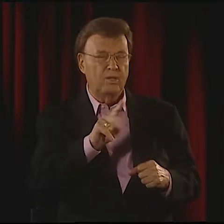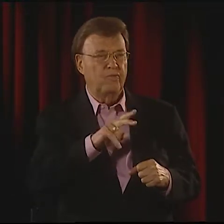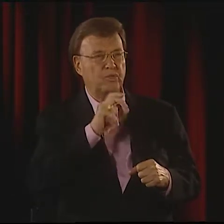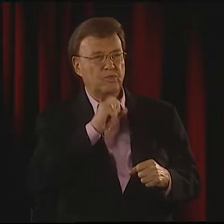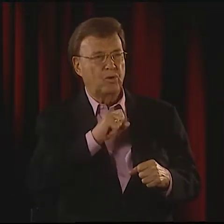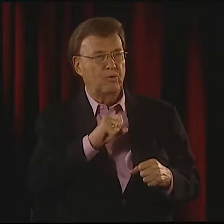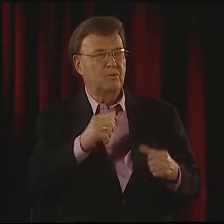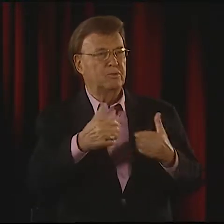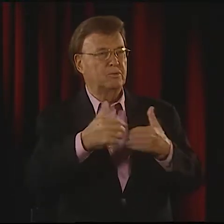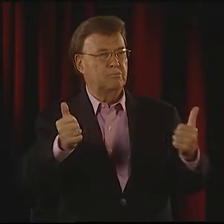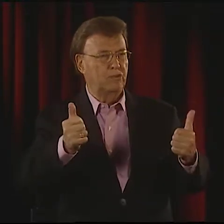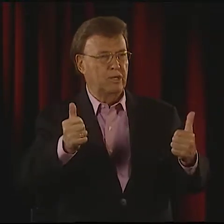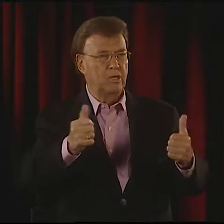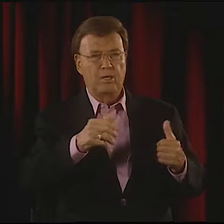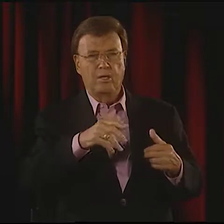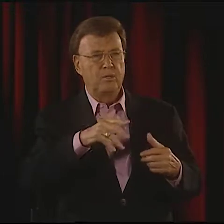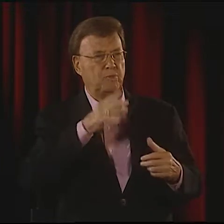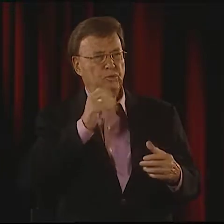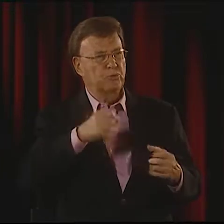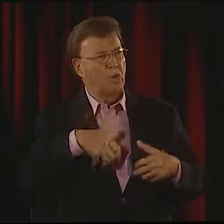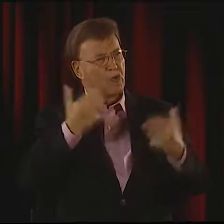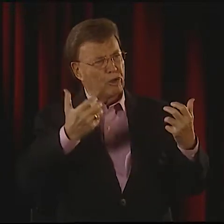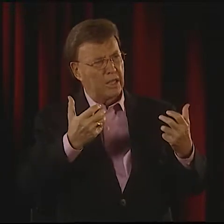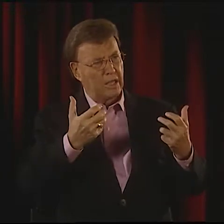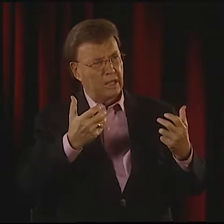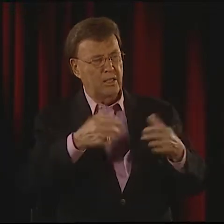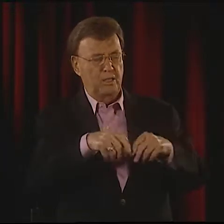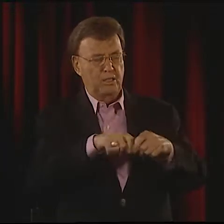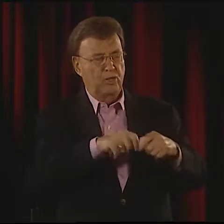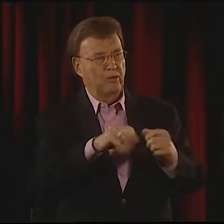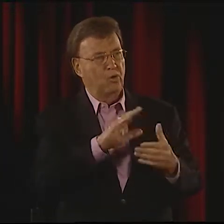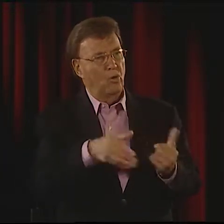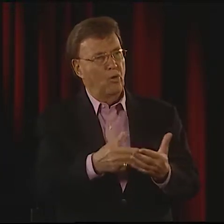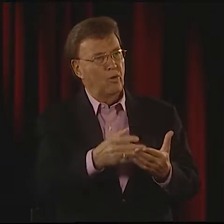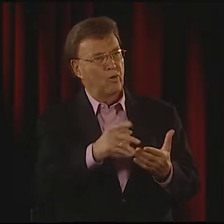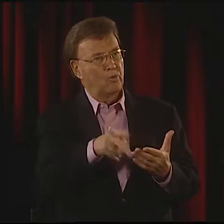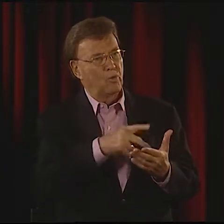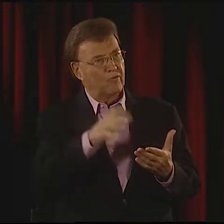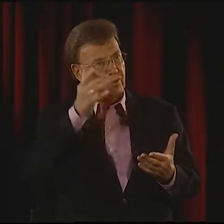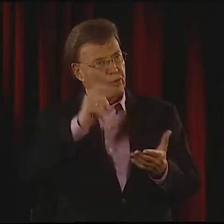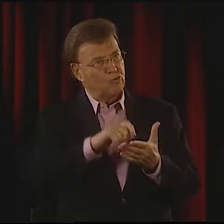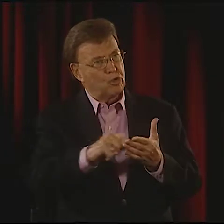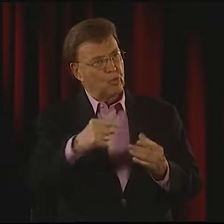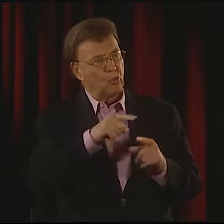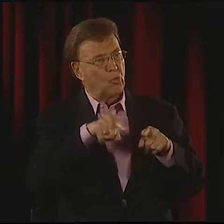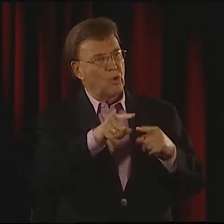I WAS ABOUT 1 1/2 OR TWO YEARS OLD. SHE GOT VERY ANGRY AND DESTROYED ALL THE POETRY